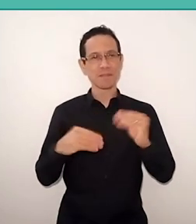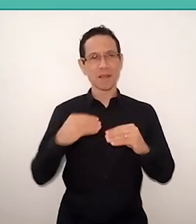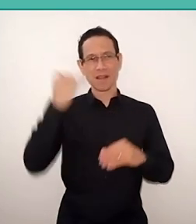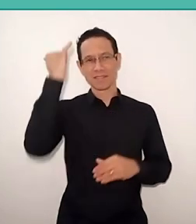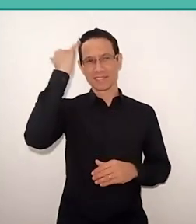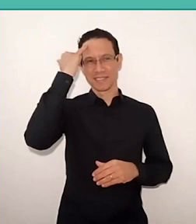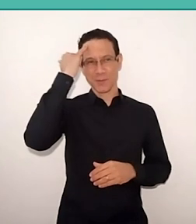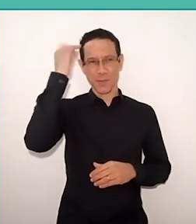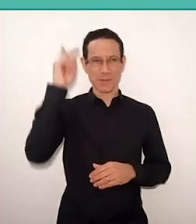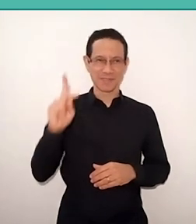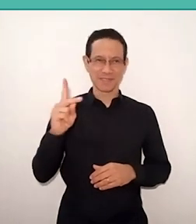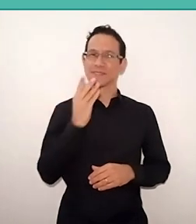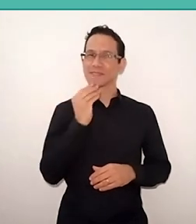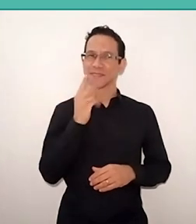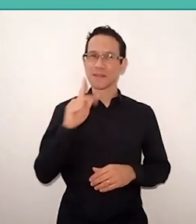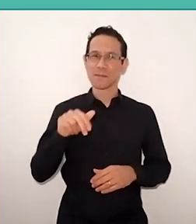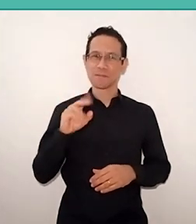And really, sometimes,